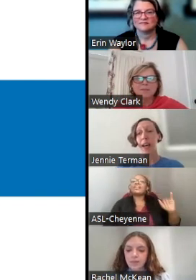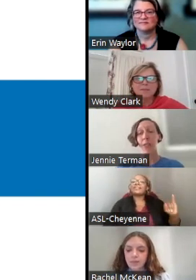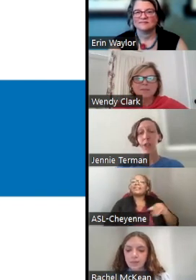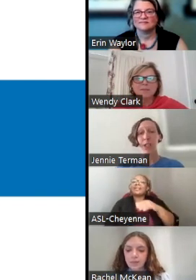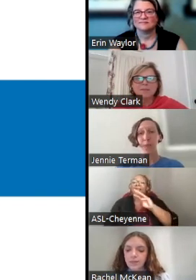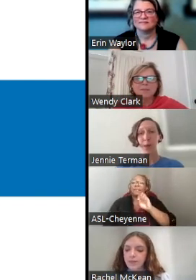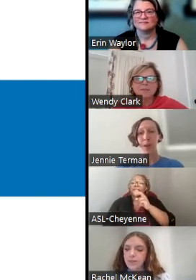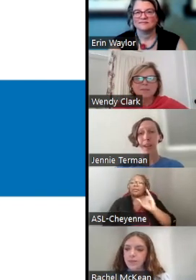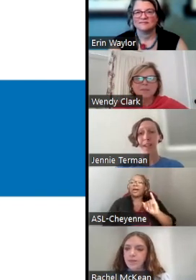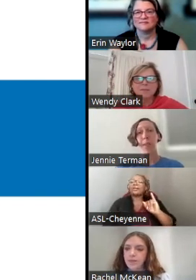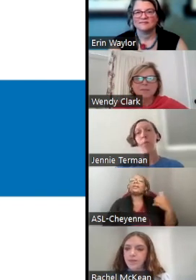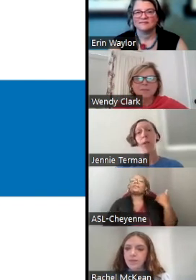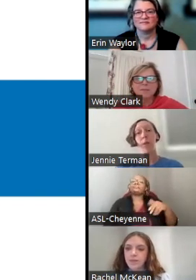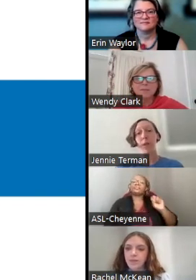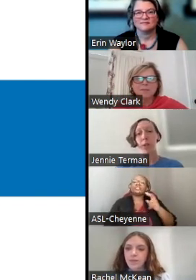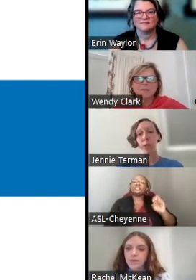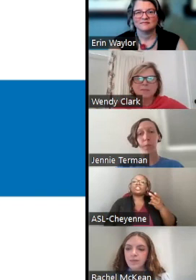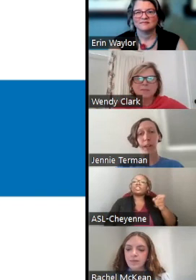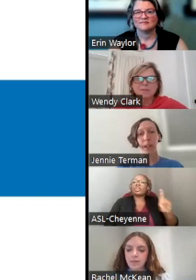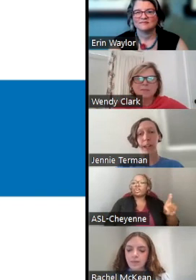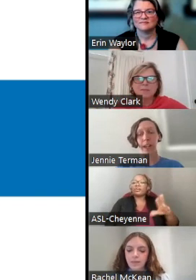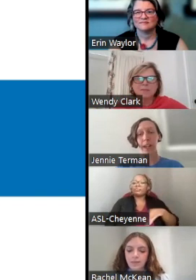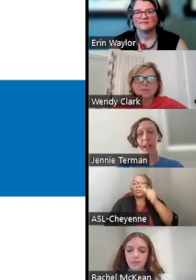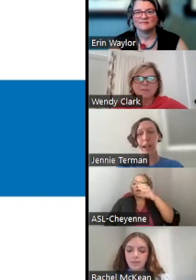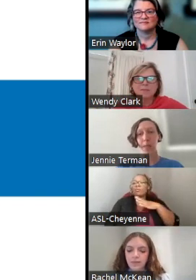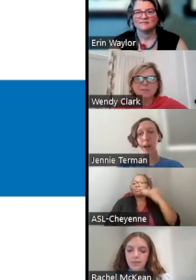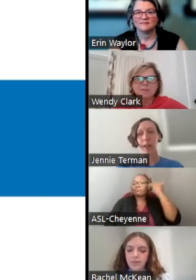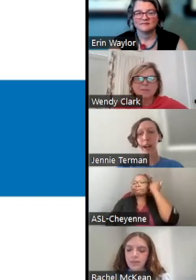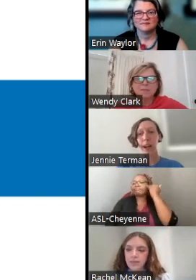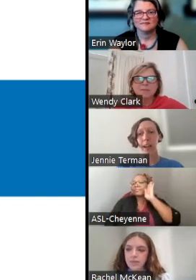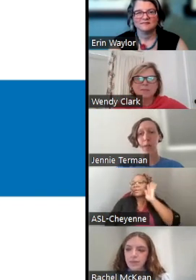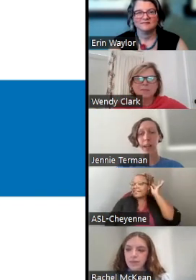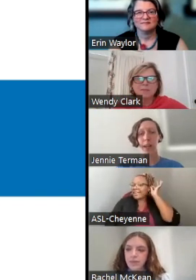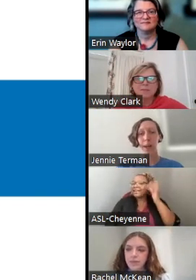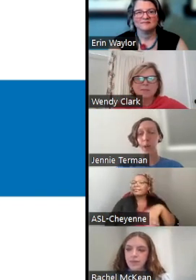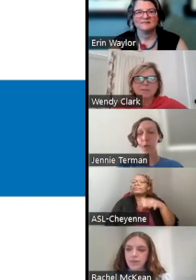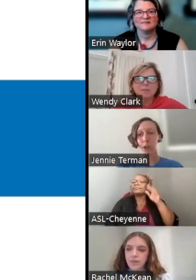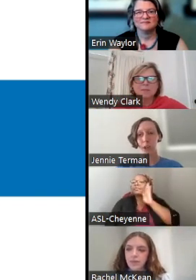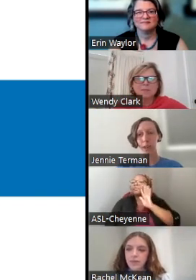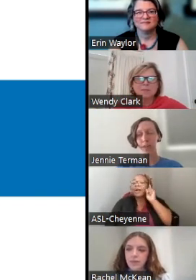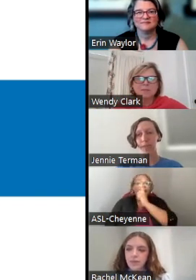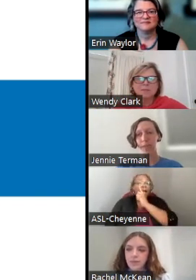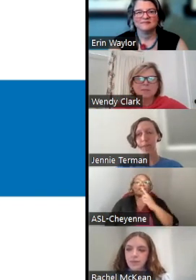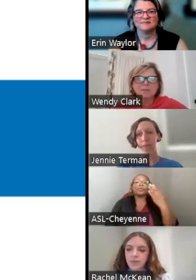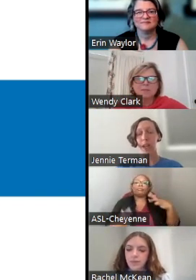I USE SHE/HER PRONOUNS AND I'M A WHITE WOMAN WITH SHORT BROWN HAIR AND BROWN EYES WEARING A BLUE SHIRT.